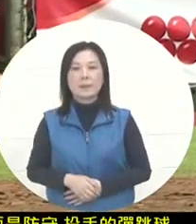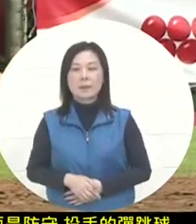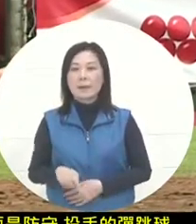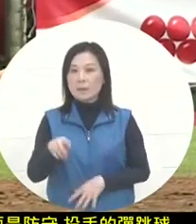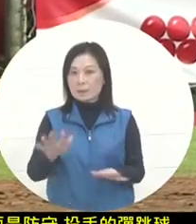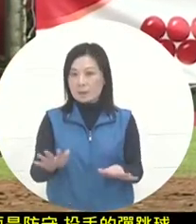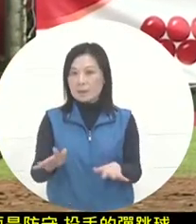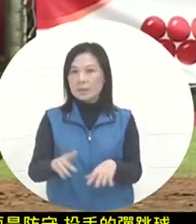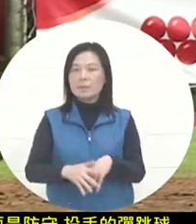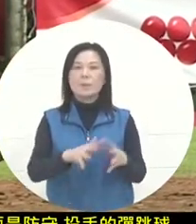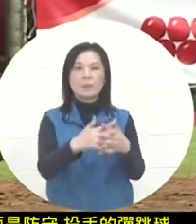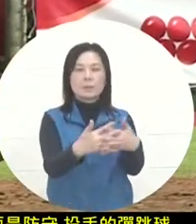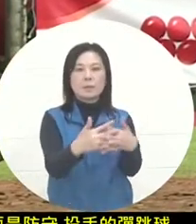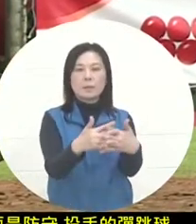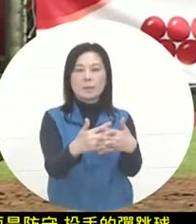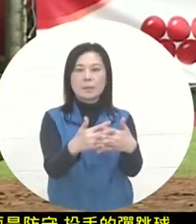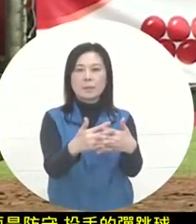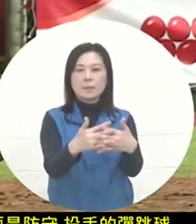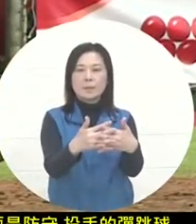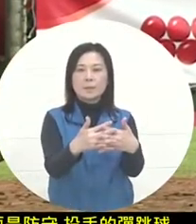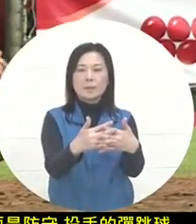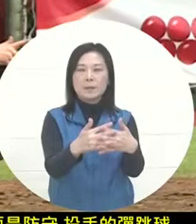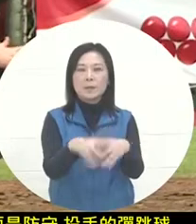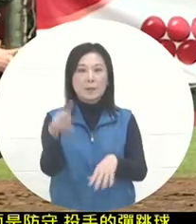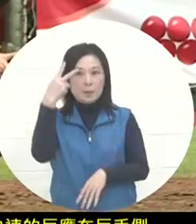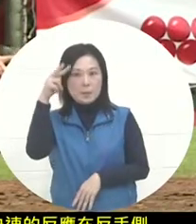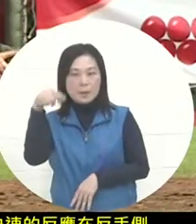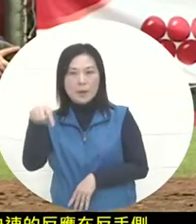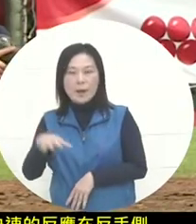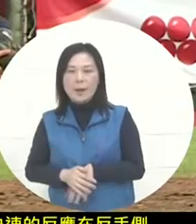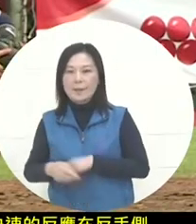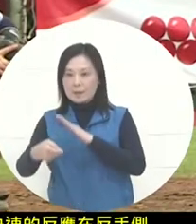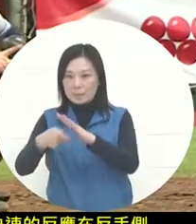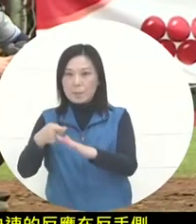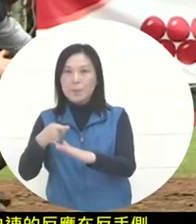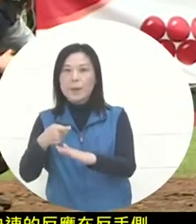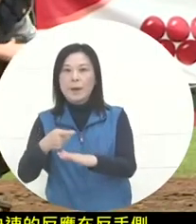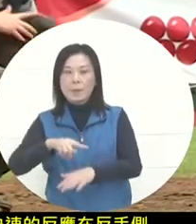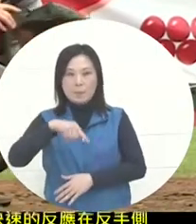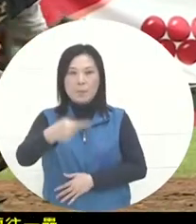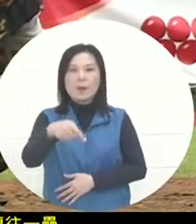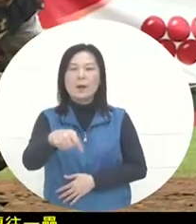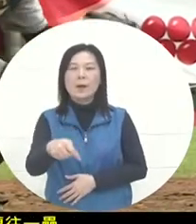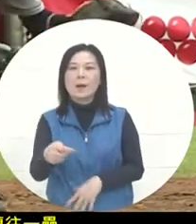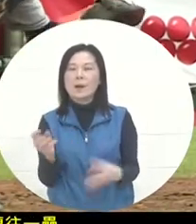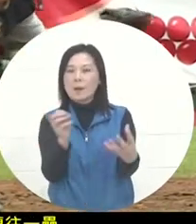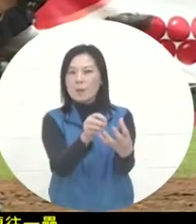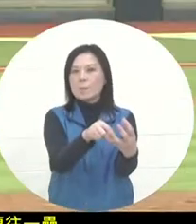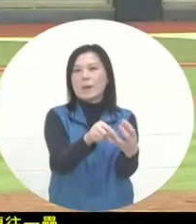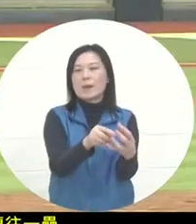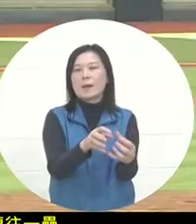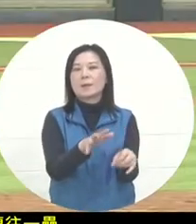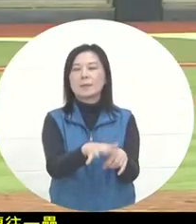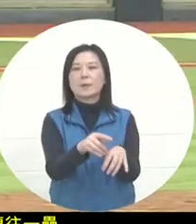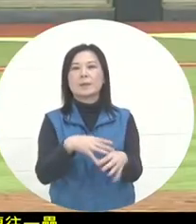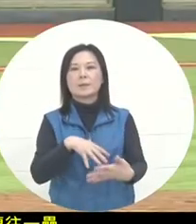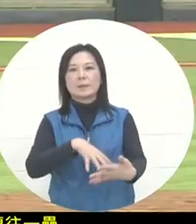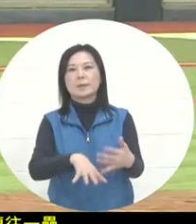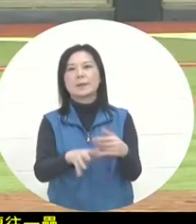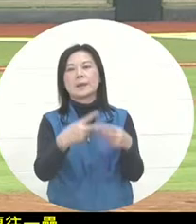it was an American team launching a robbery in Mexico. A catcher behind the base steals the base and handles the wild beast inside.